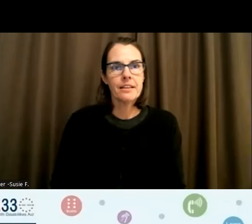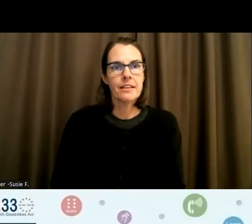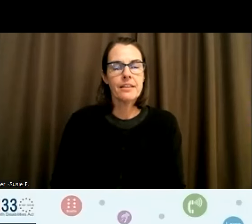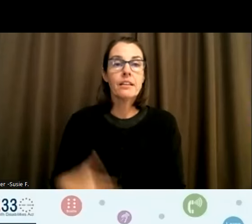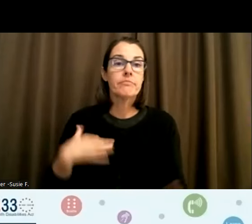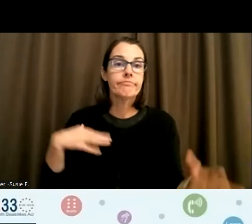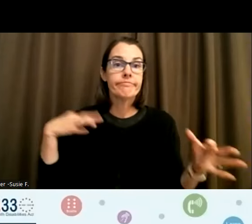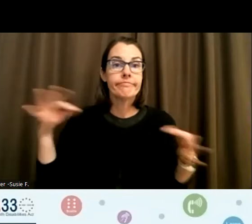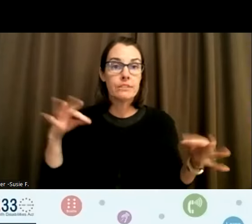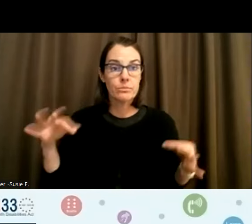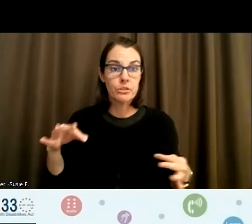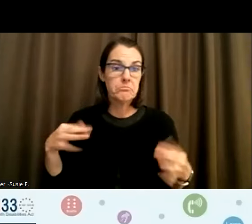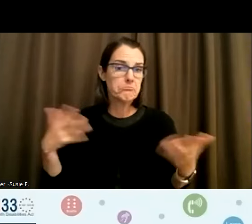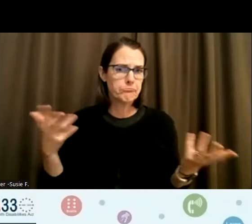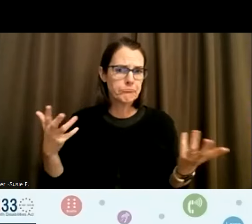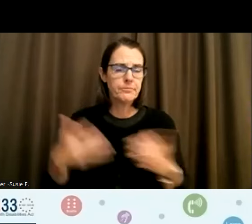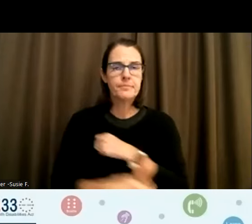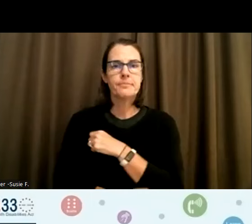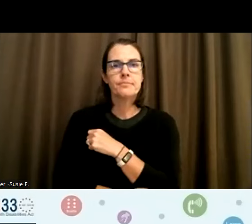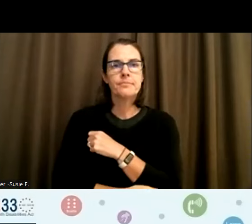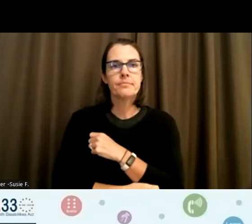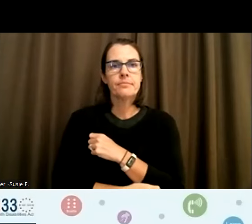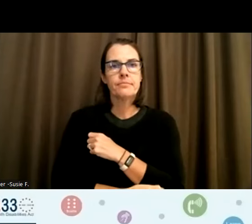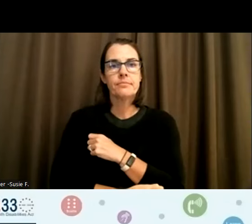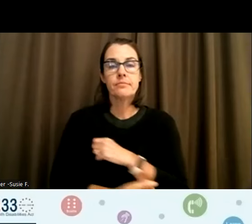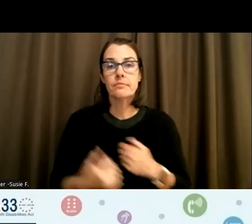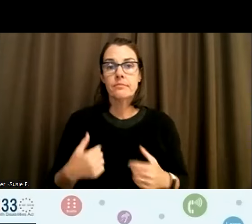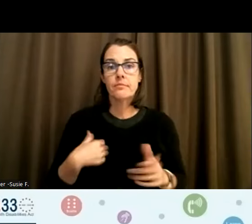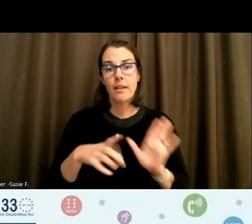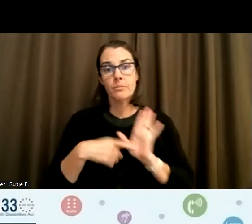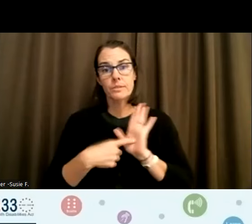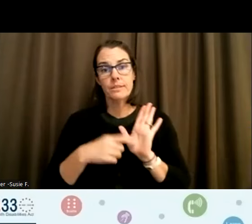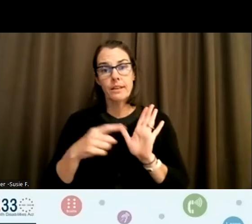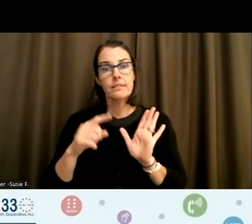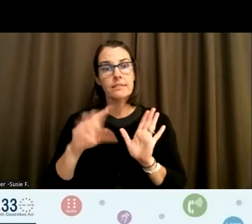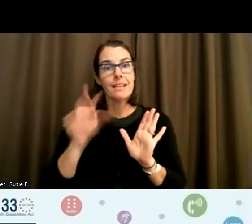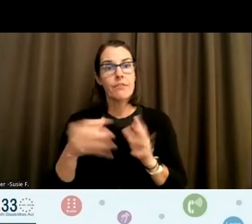I present as an African American woman with brown skin